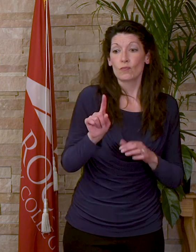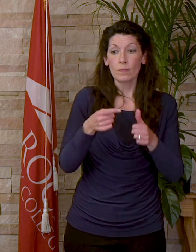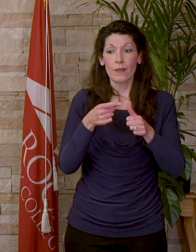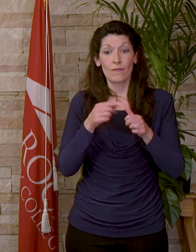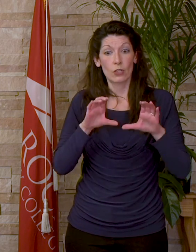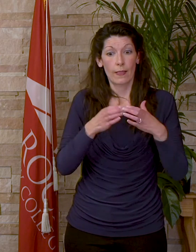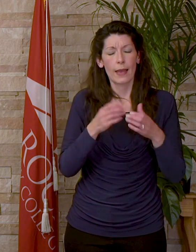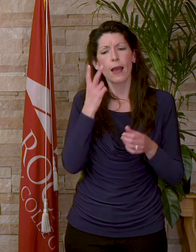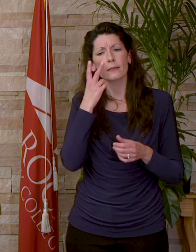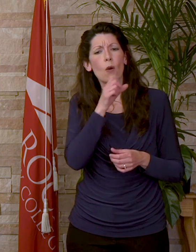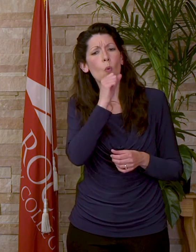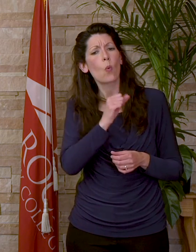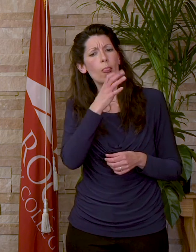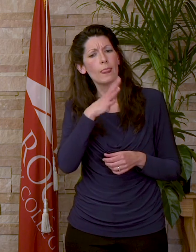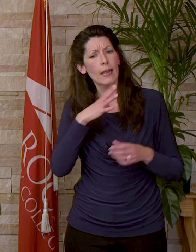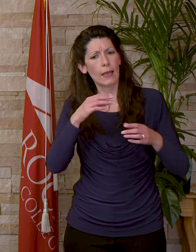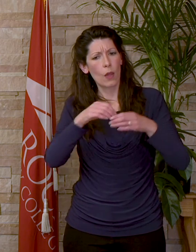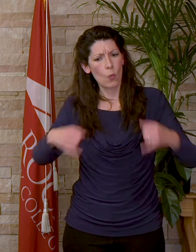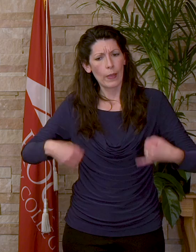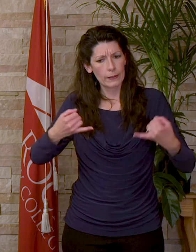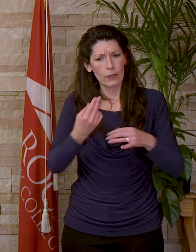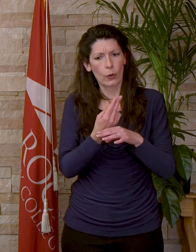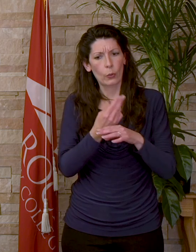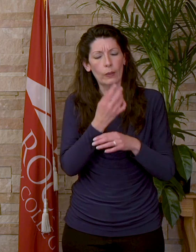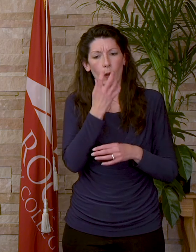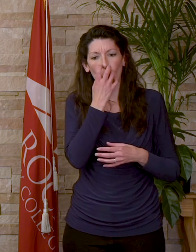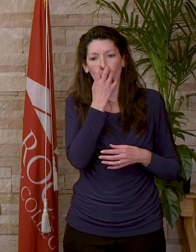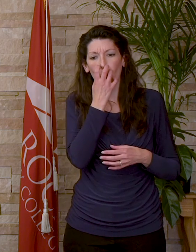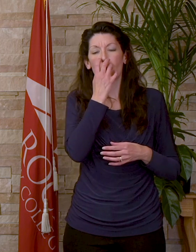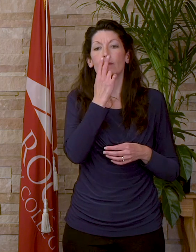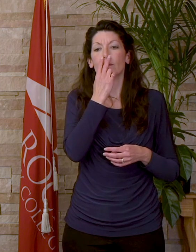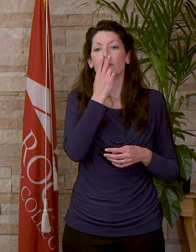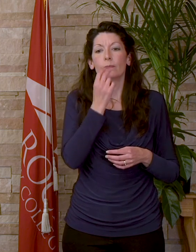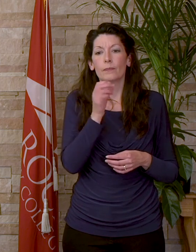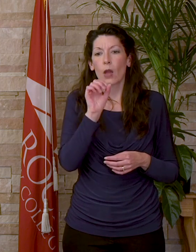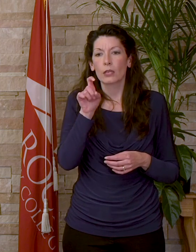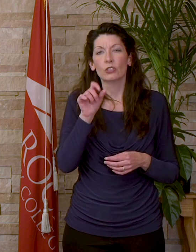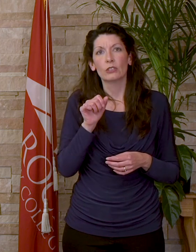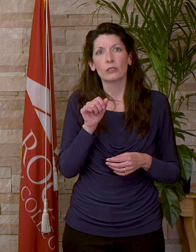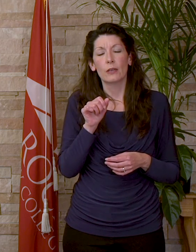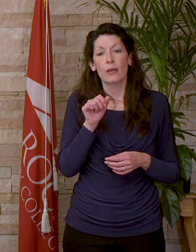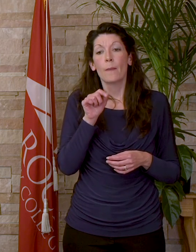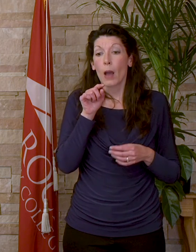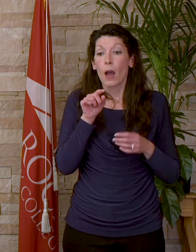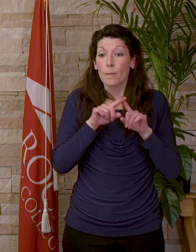I saw an old lady in a wheelchair using oxygen. She was tirelessly and relentlessly